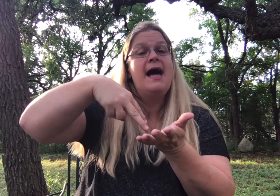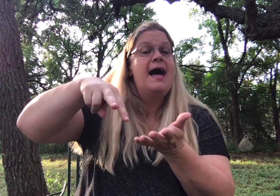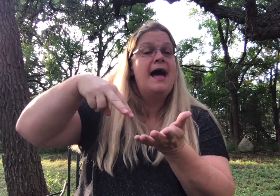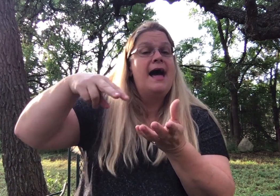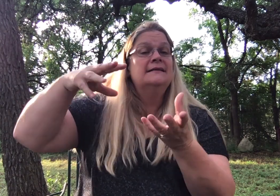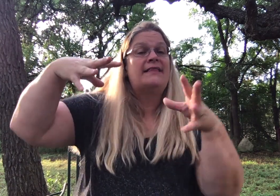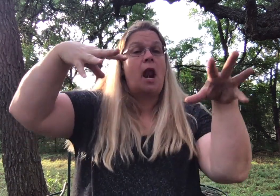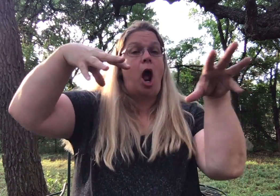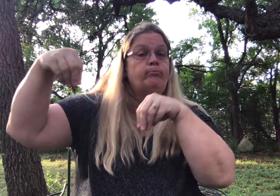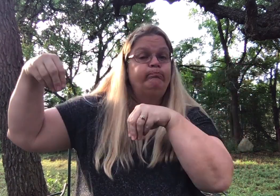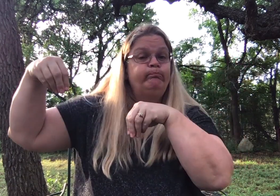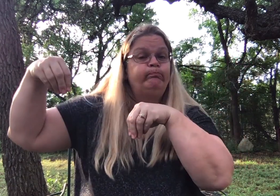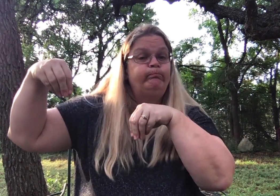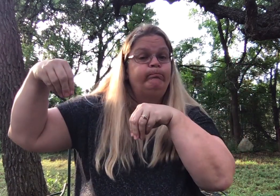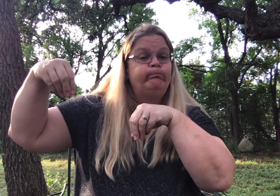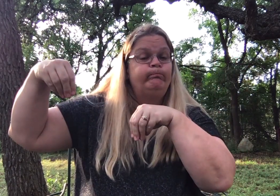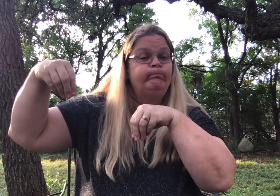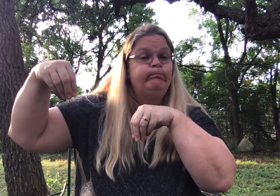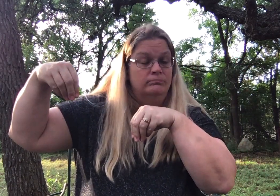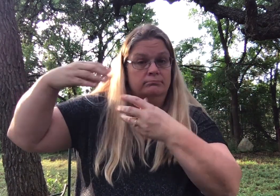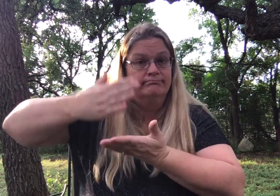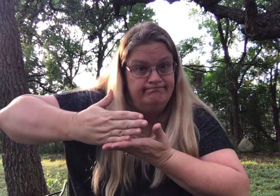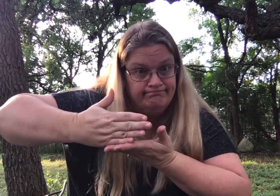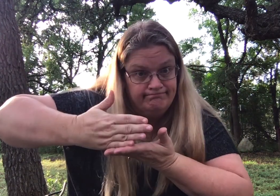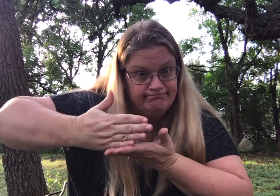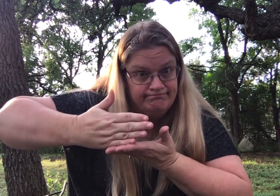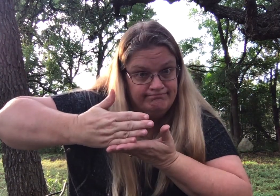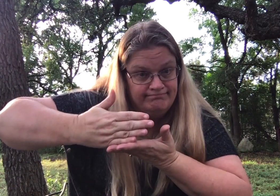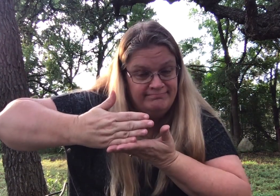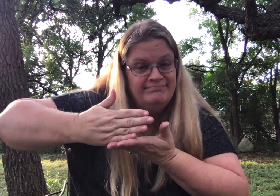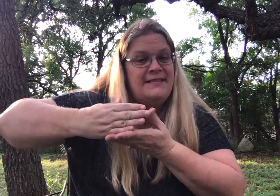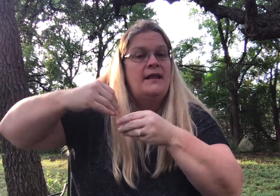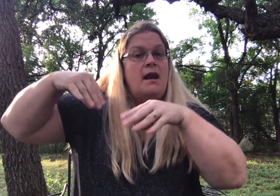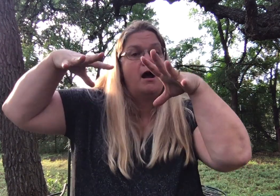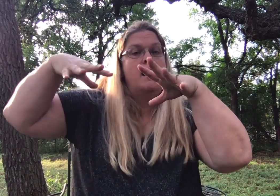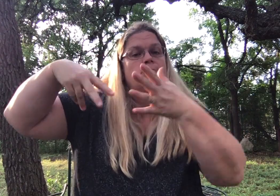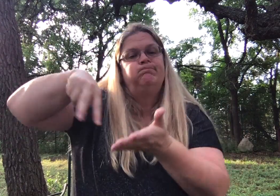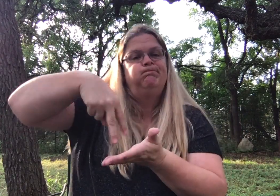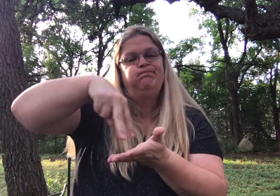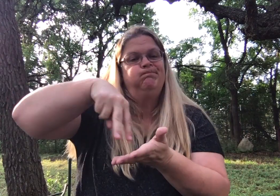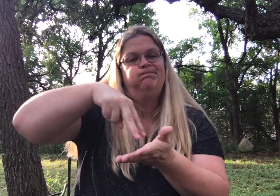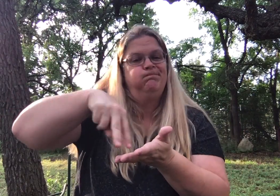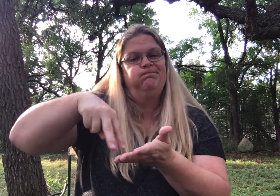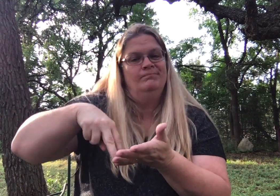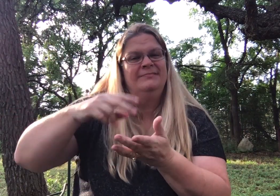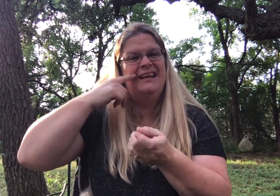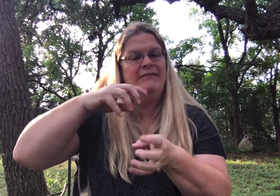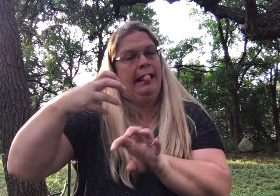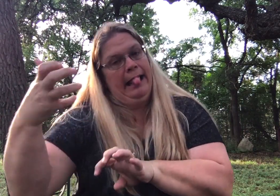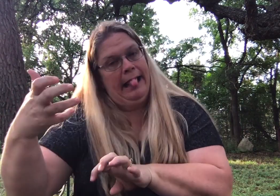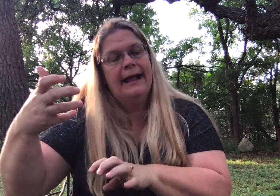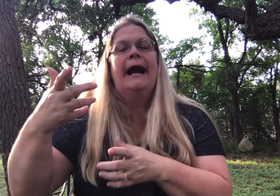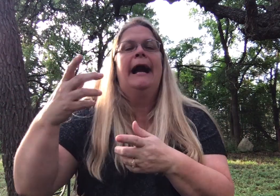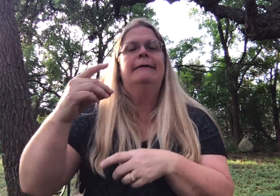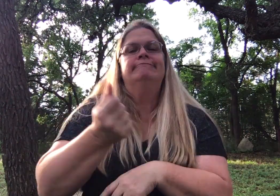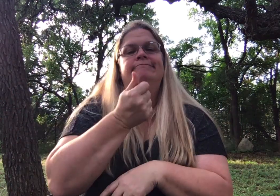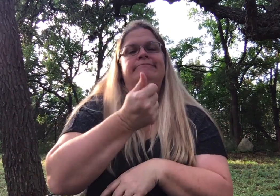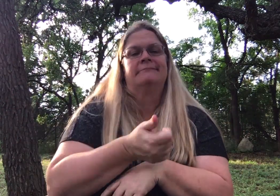Then when the lights go off, everyone has to freeze in place. Then as the lights come back on, they start dancing again. And if they mess up, then they're out.